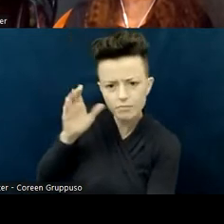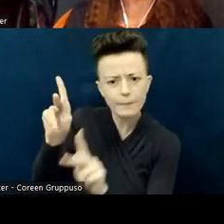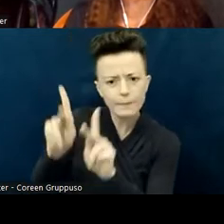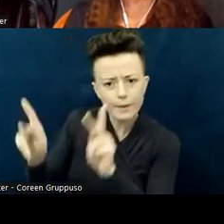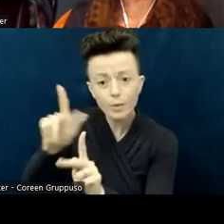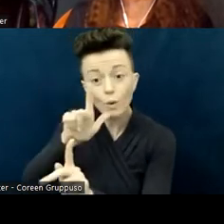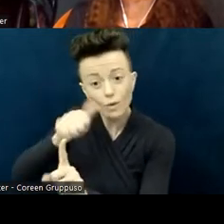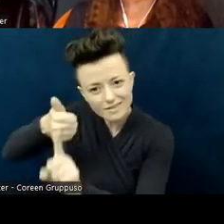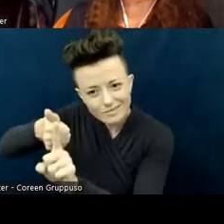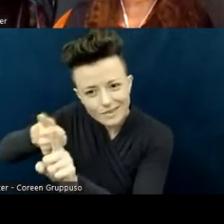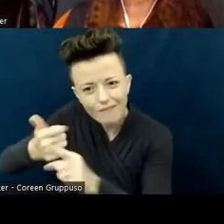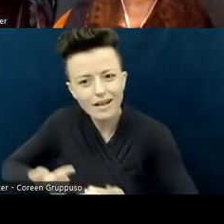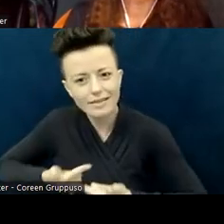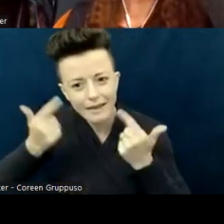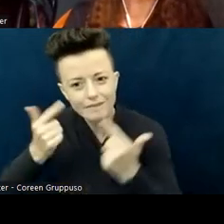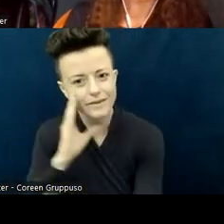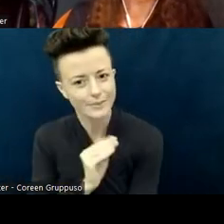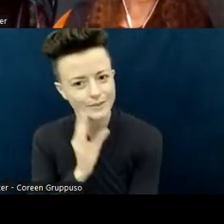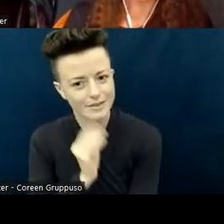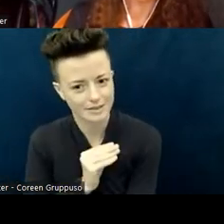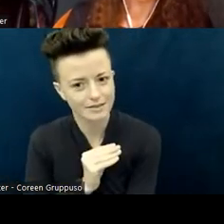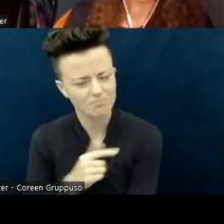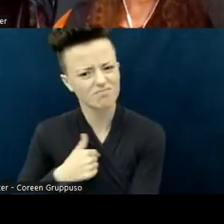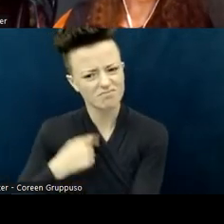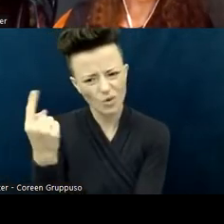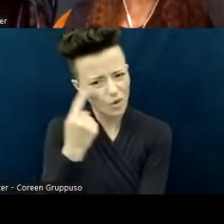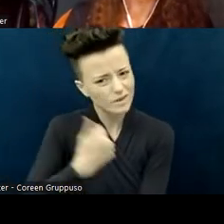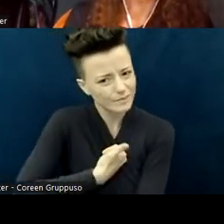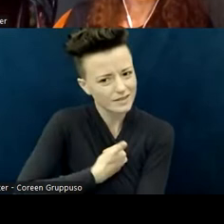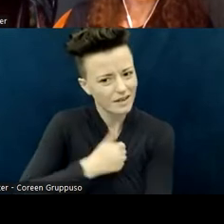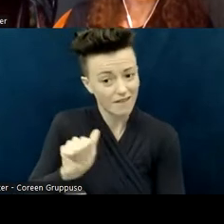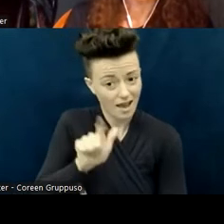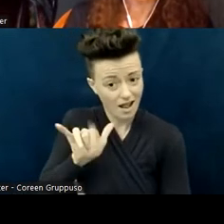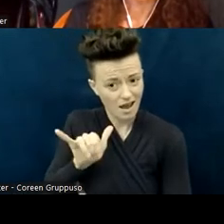until I've had that feedback... because you don't want to jump in not knowing